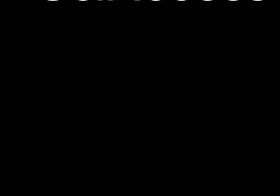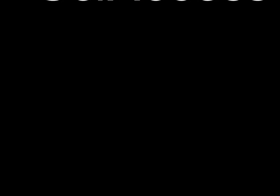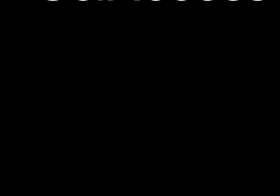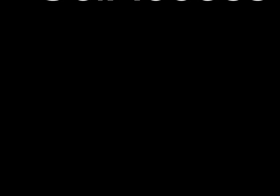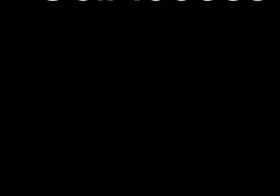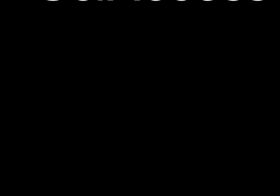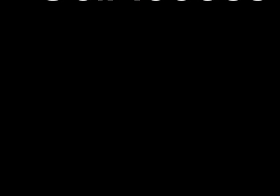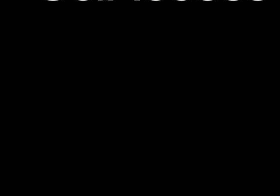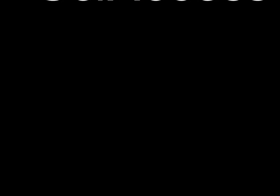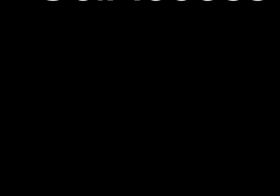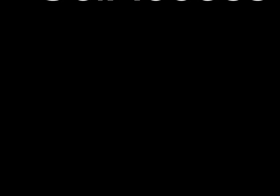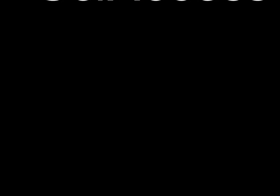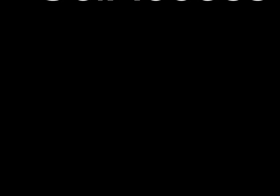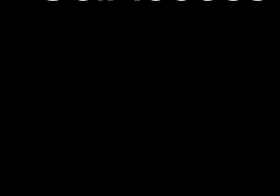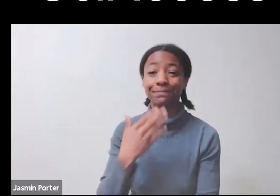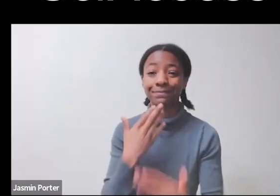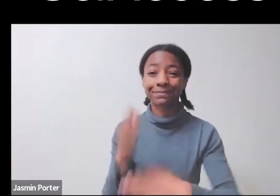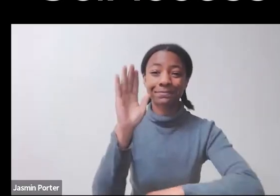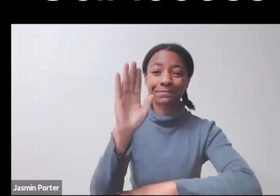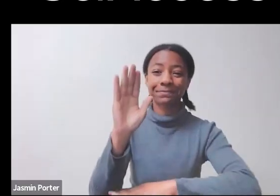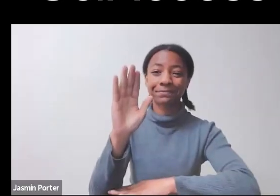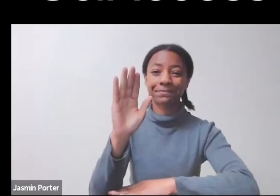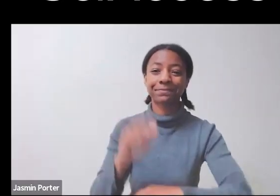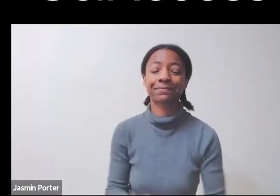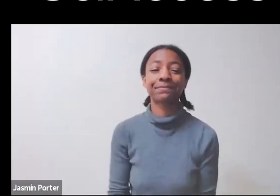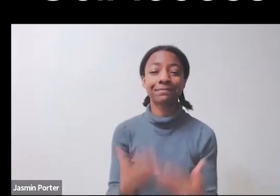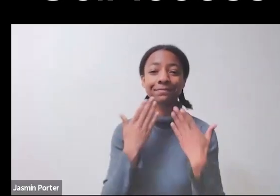Good afternoon, everyone. Thank you so much for joining us.